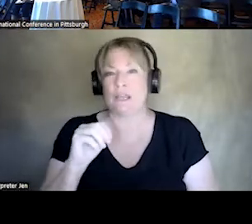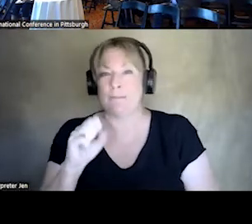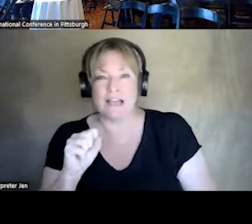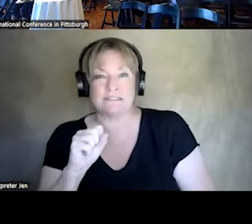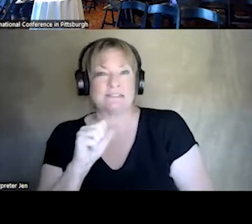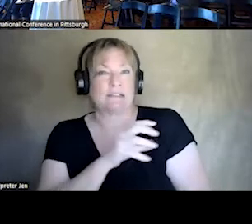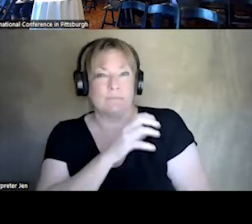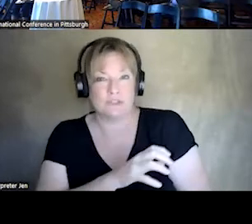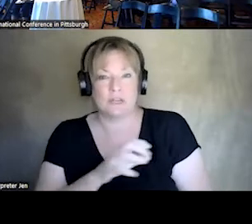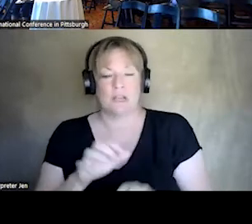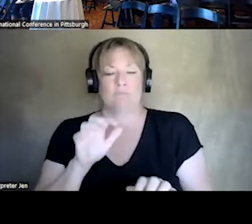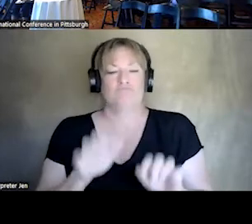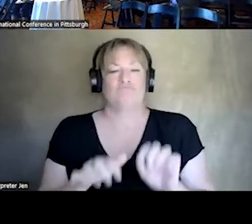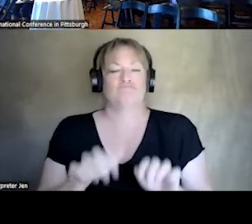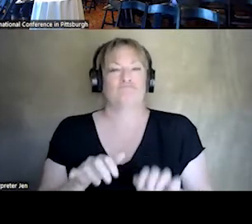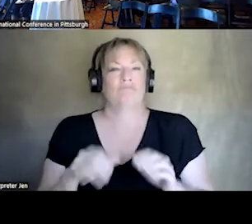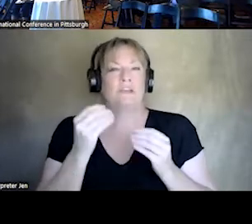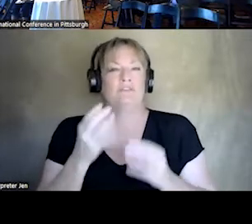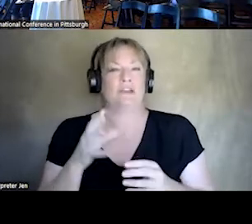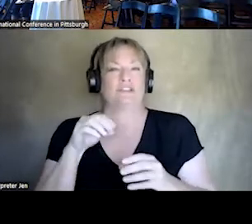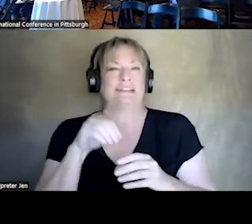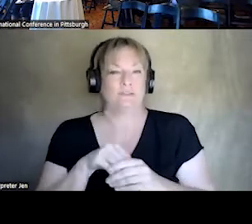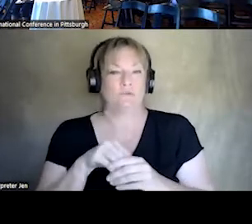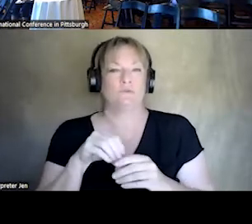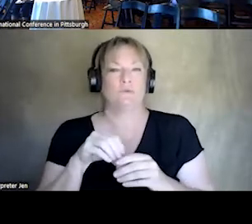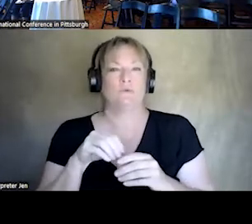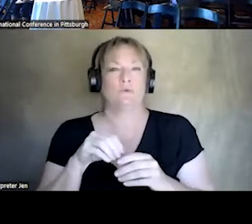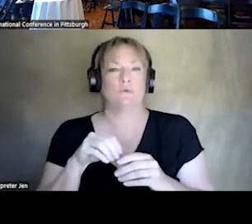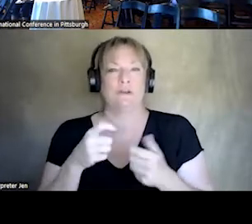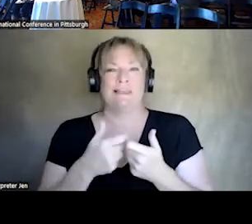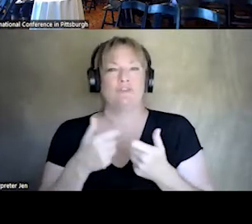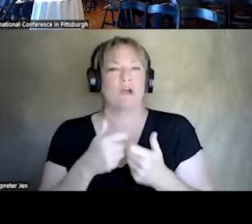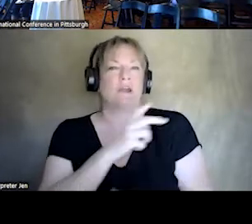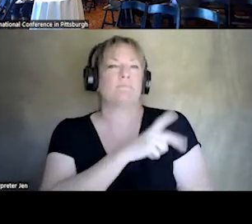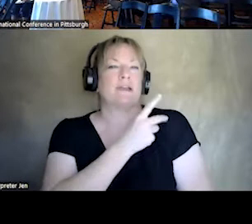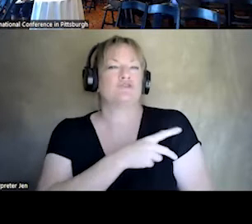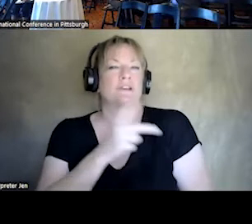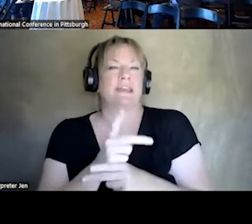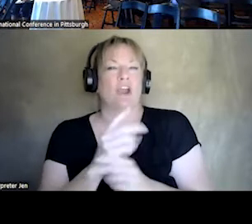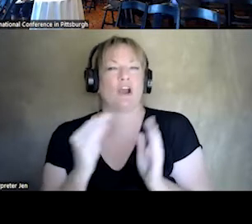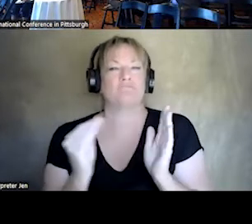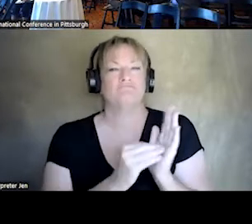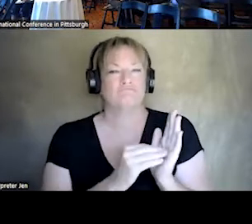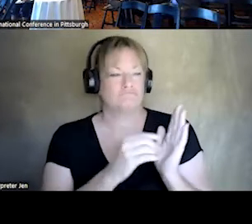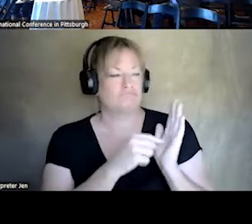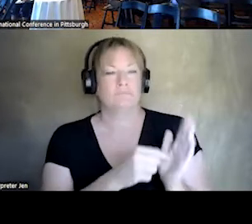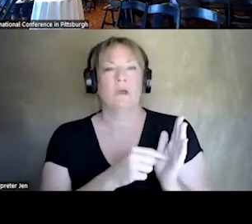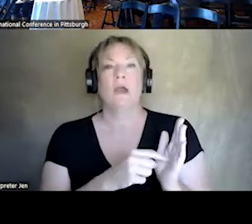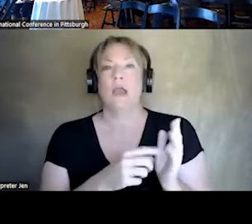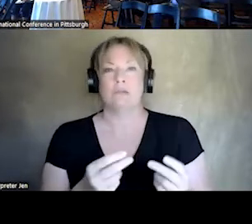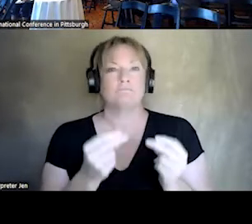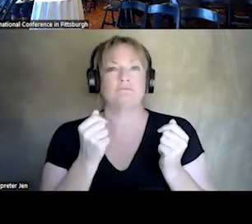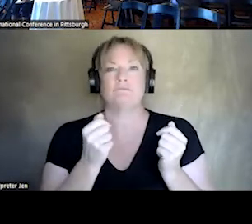THAT INFORMATION INTO THESE PATIENT RECORDS. IT CAN BE MOVED INTO THE DATA SETS. NEXT SLIDE,